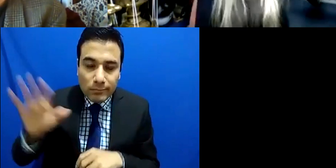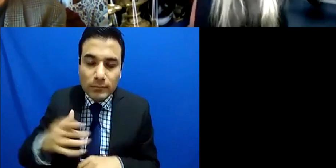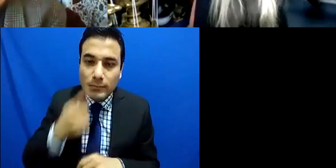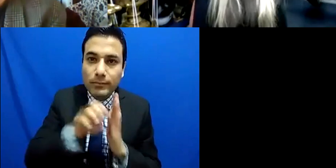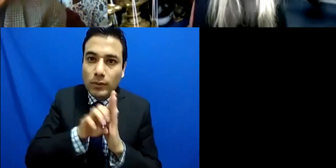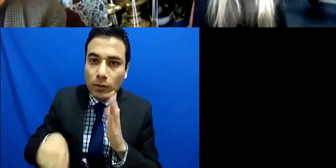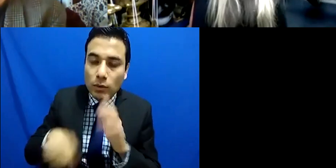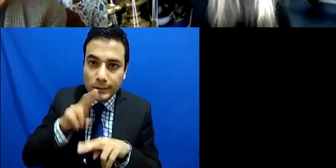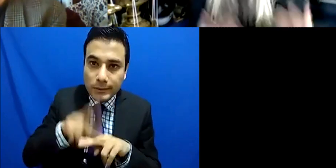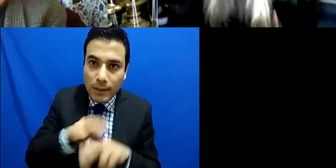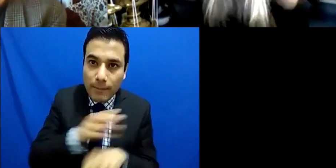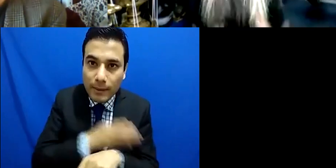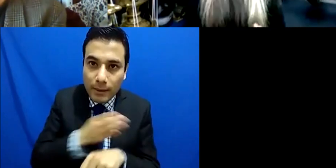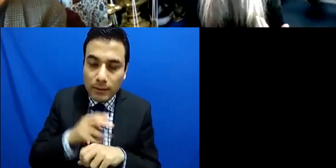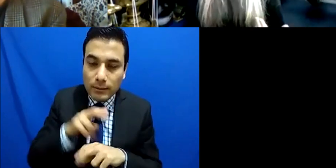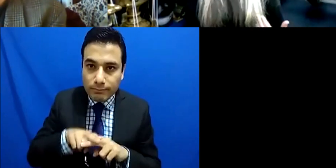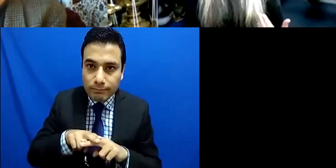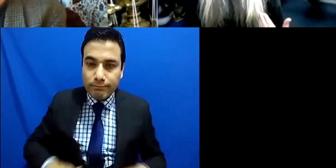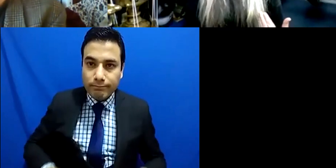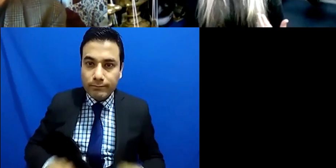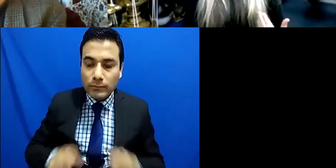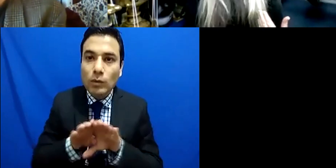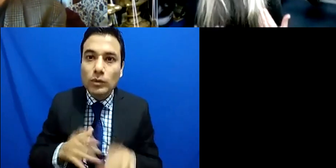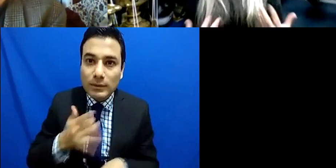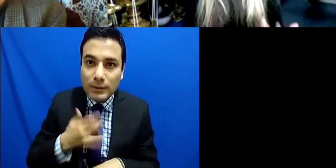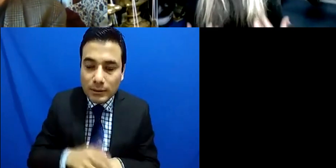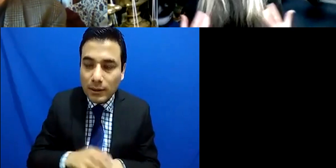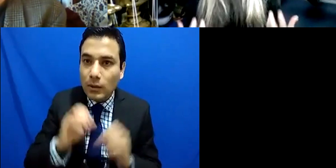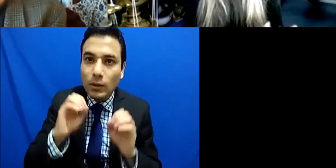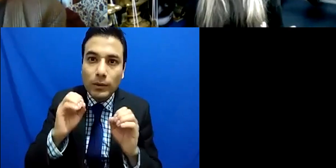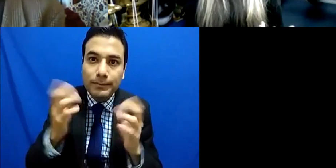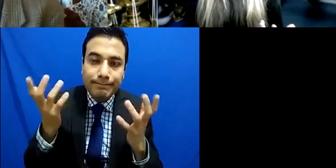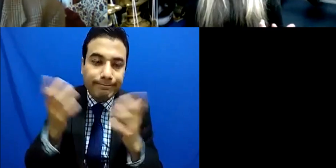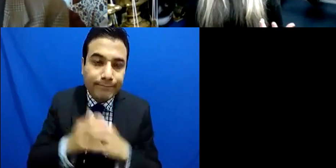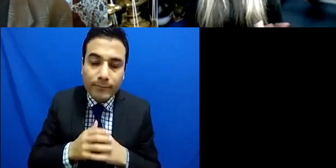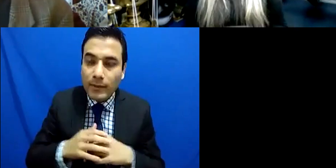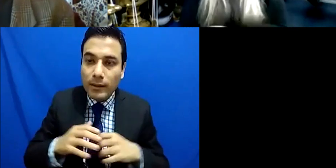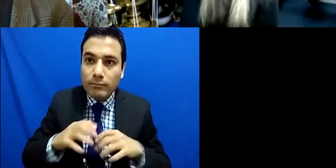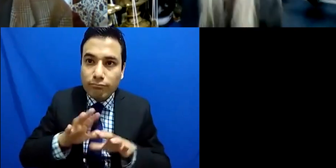the wooden chair what about your posture you know do you listen and feel sound differently if you